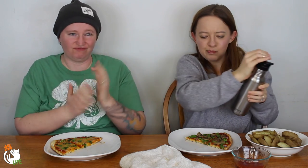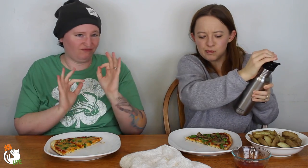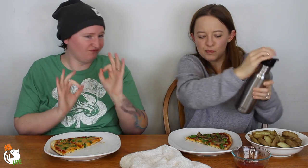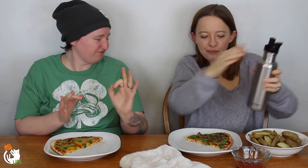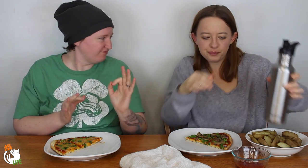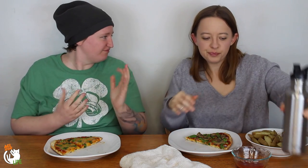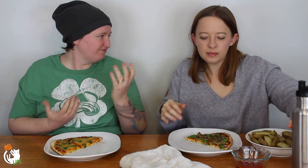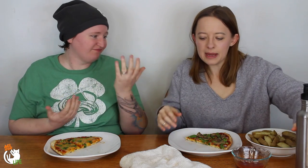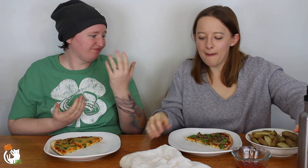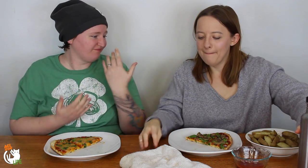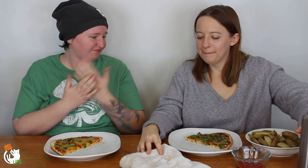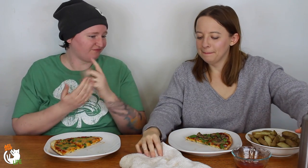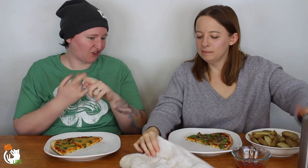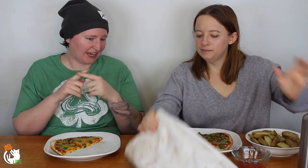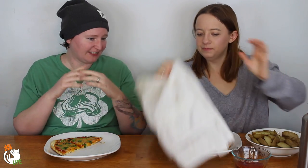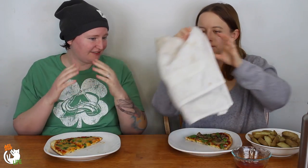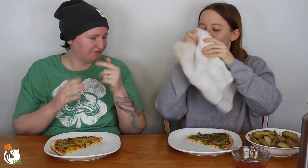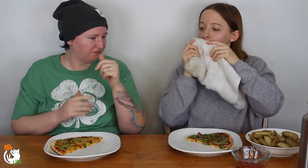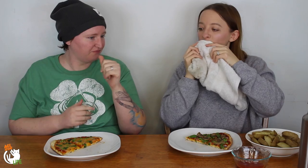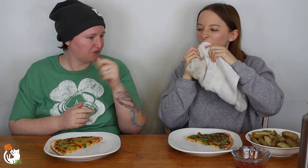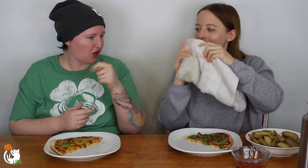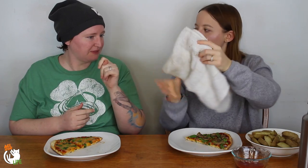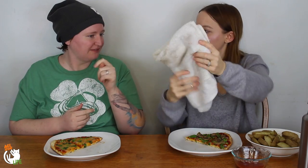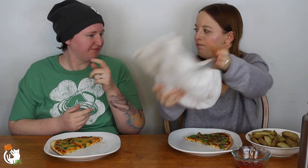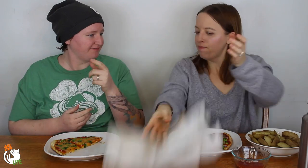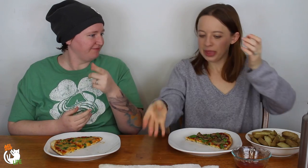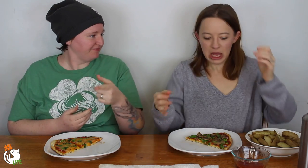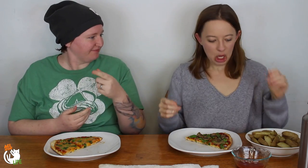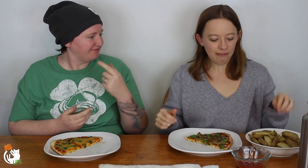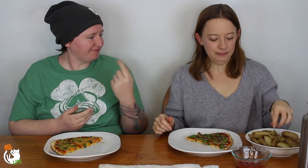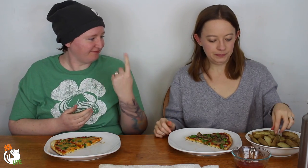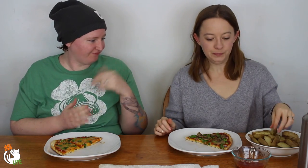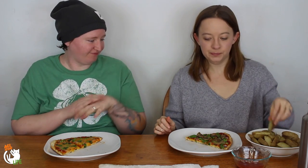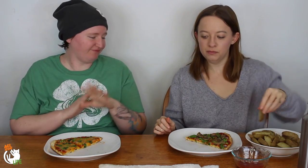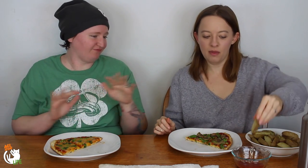Got there, no problem. Made it to our friends apartment.